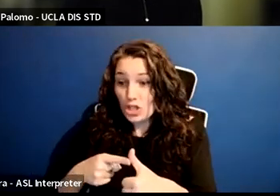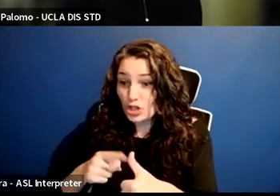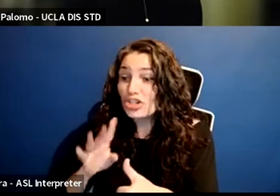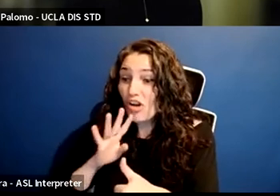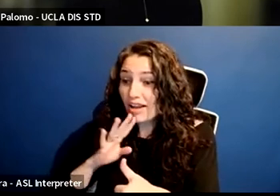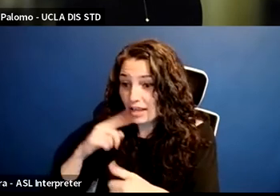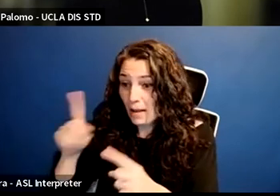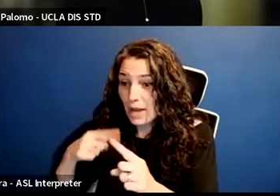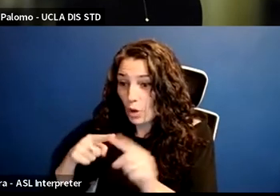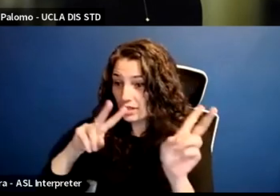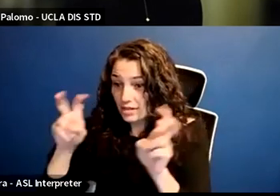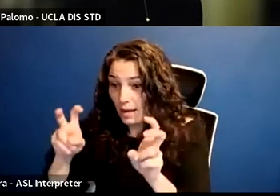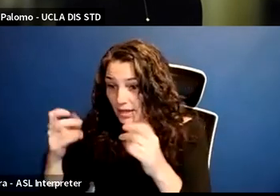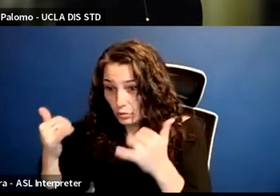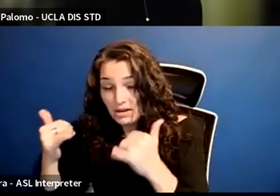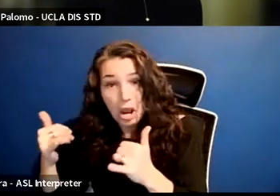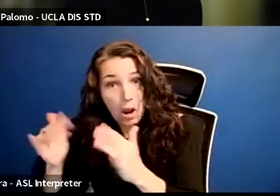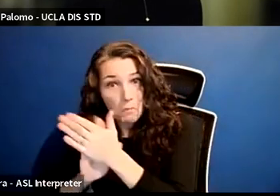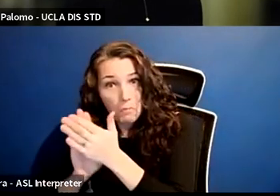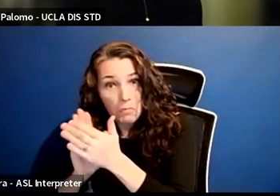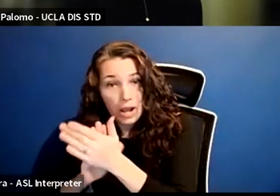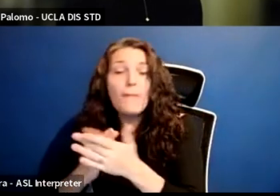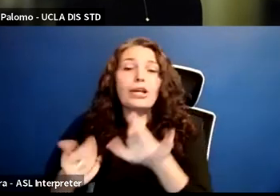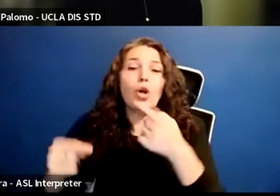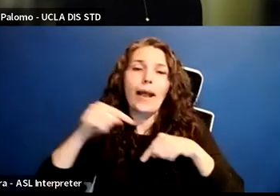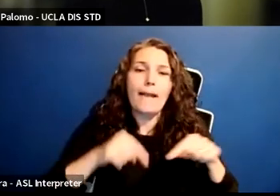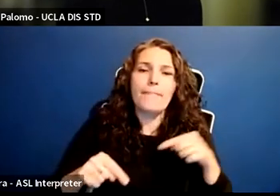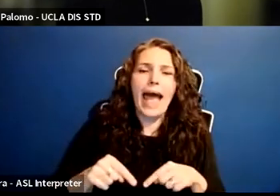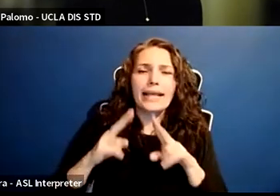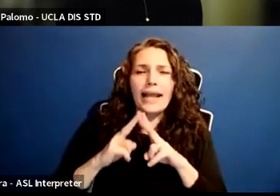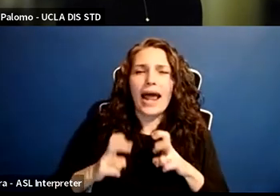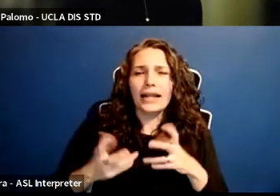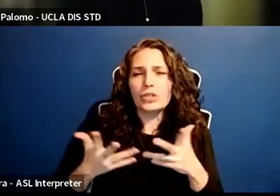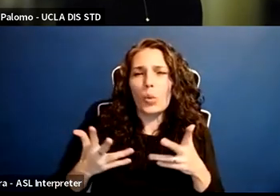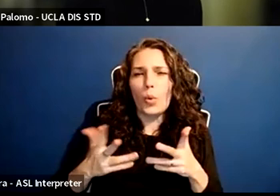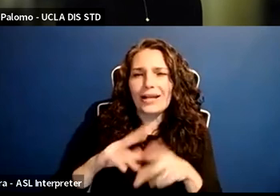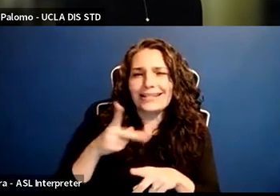because the intent should not be that you or the other students are burning out.